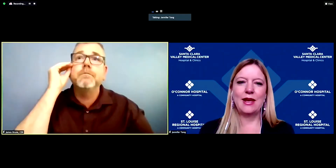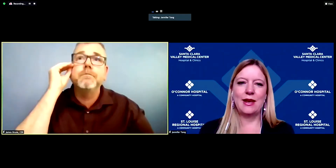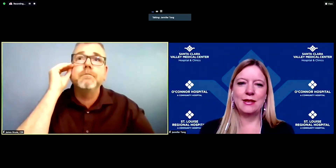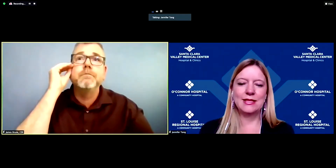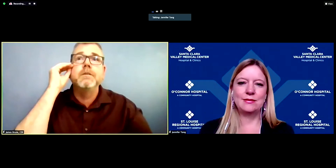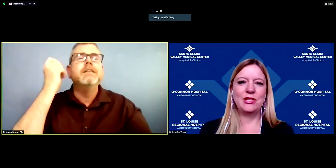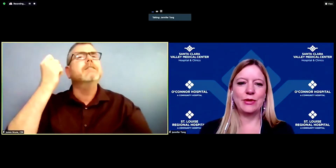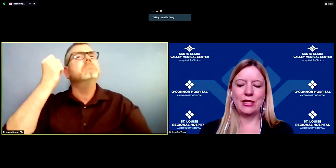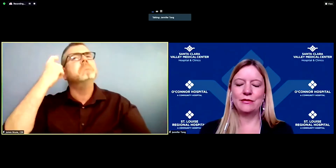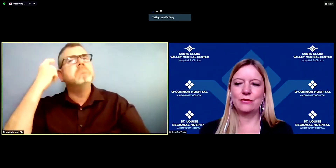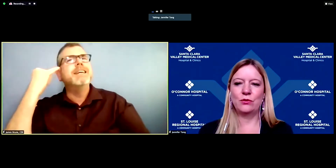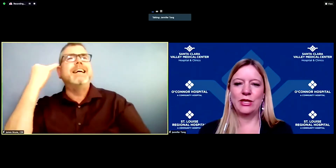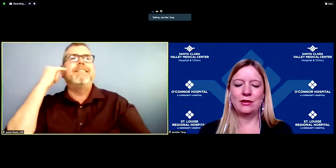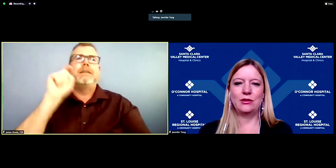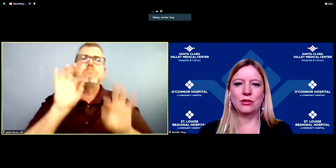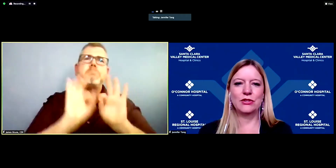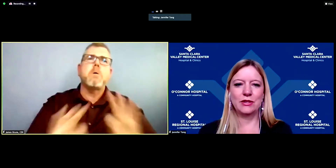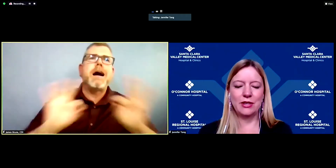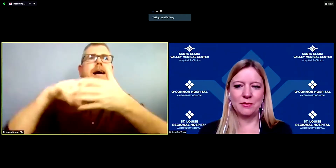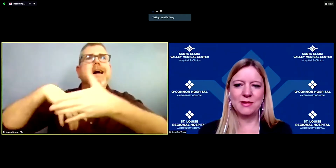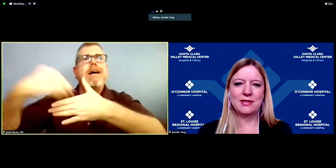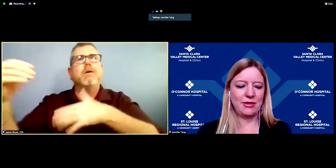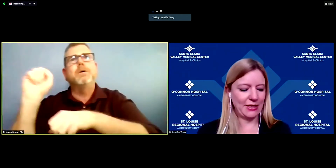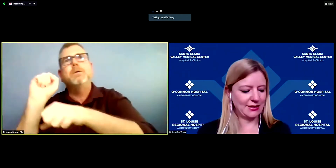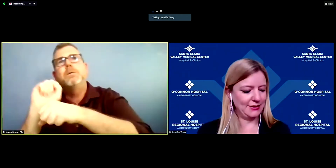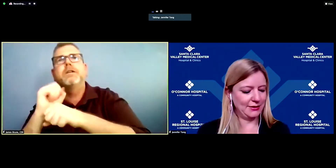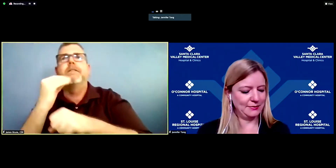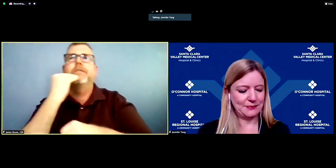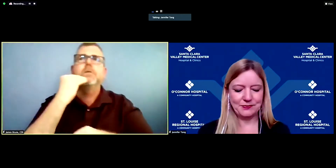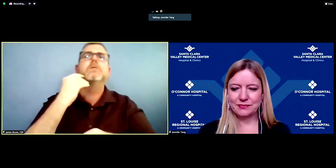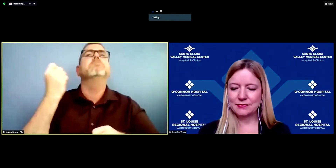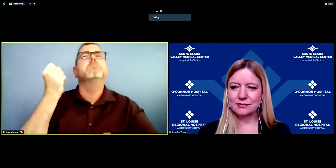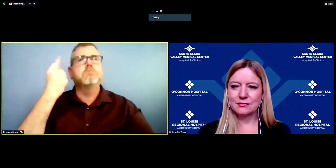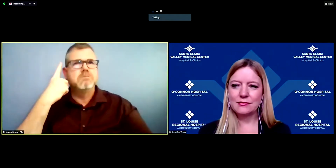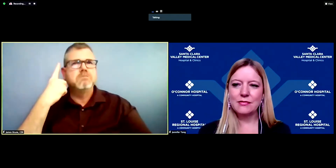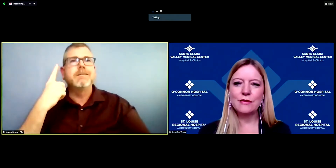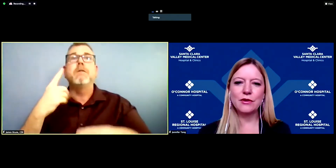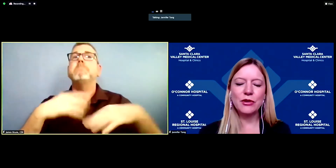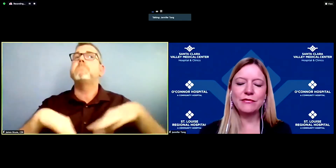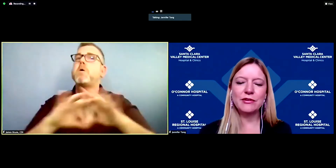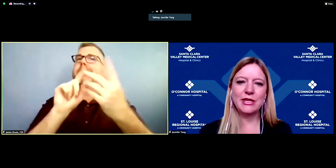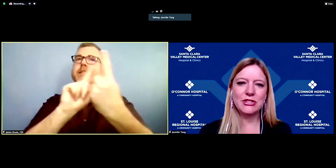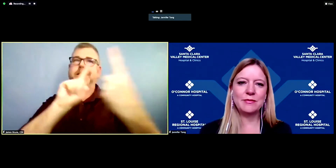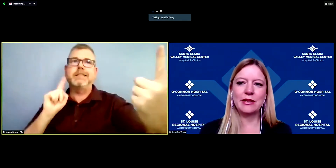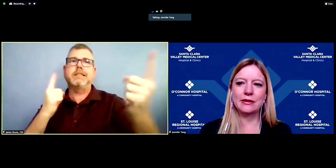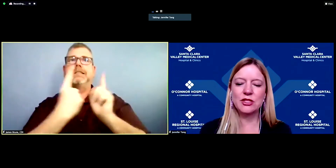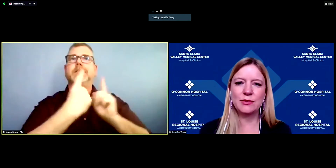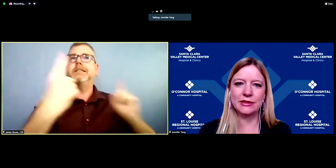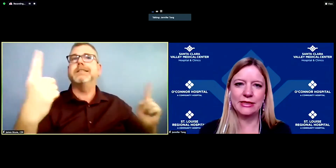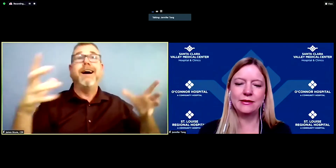and be ready for when your turn comes to be vaccinated. For more information about eligibility